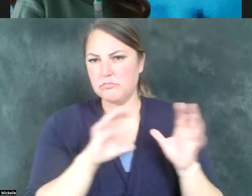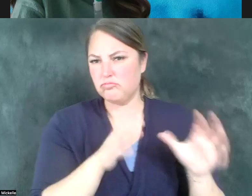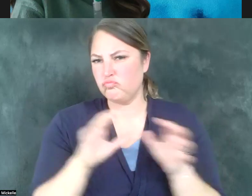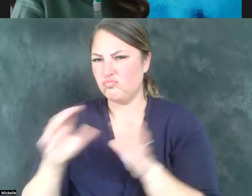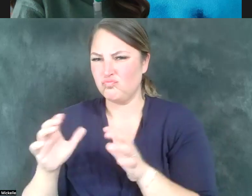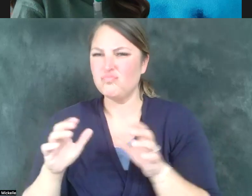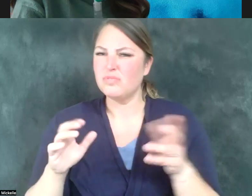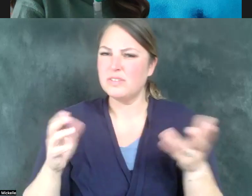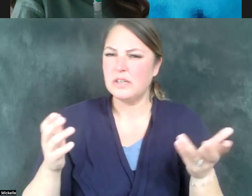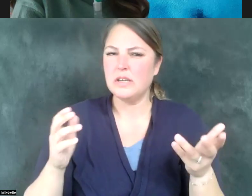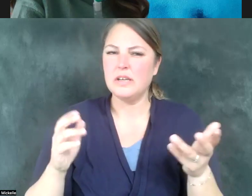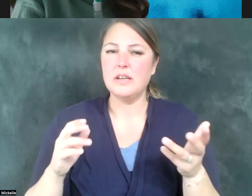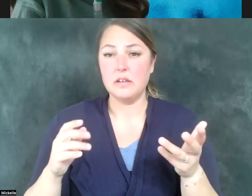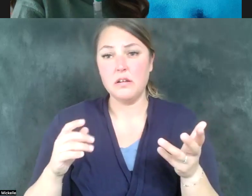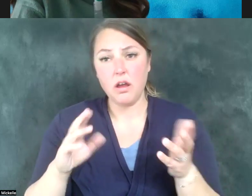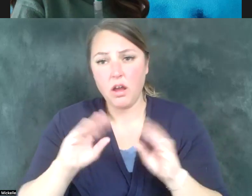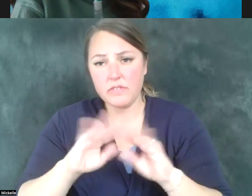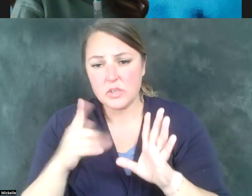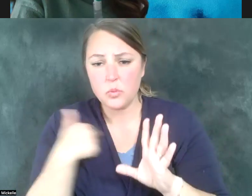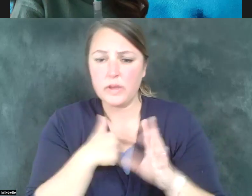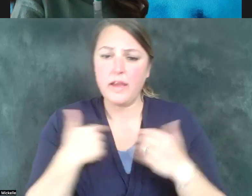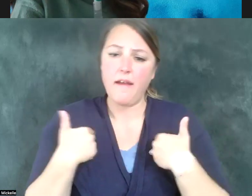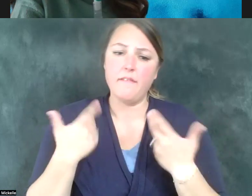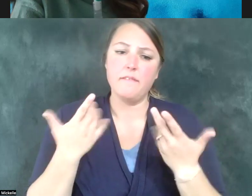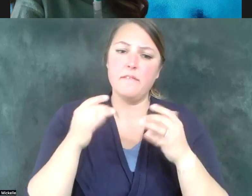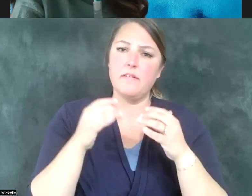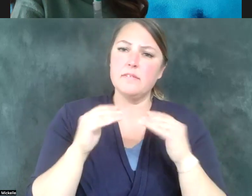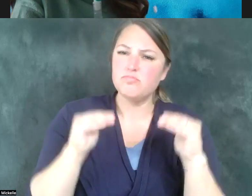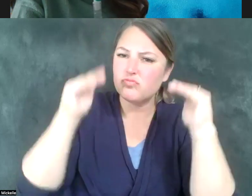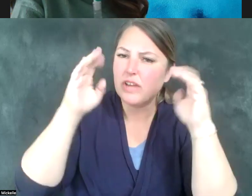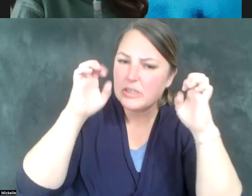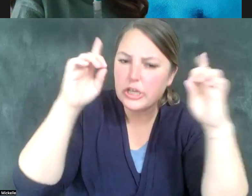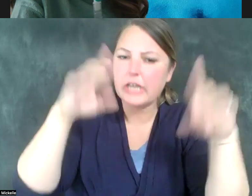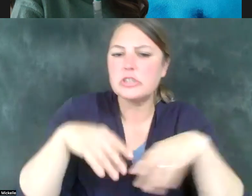education and our secondary education system within public education that is